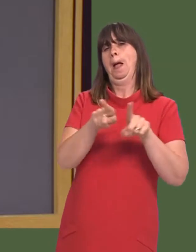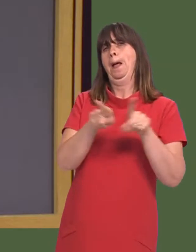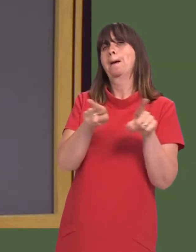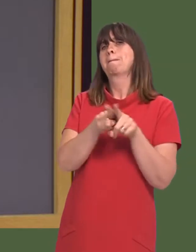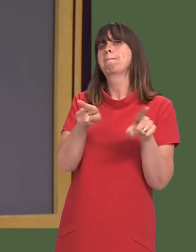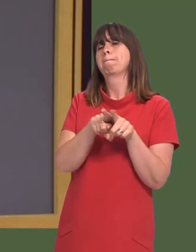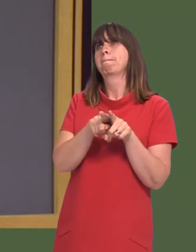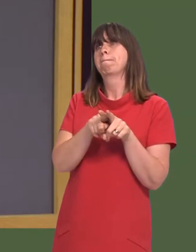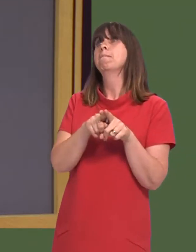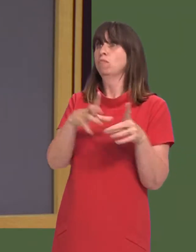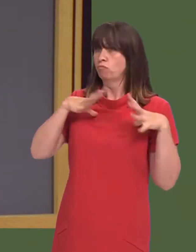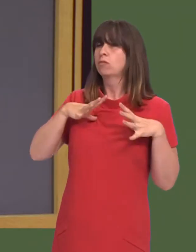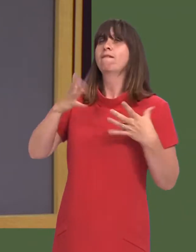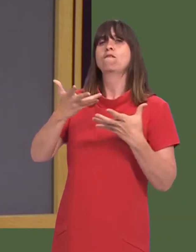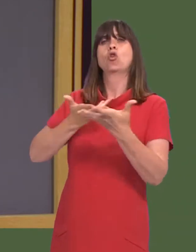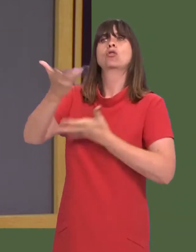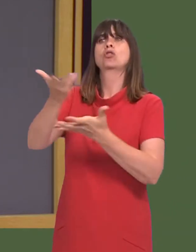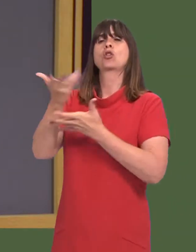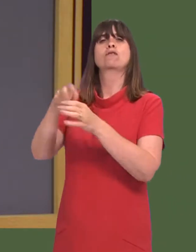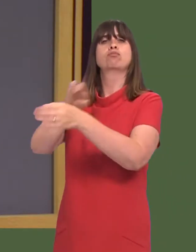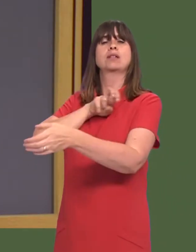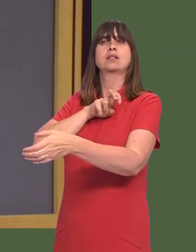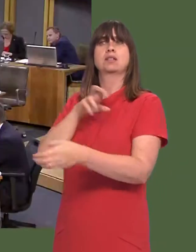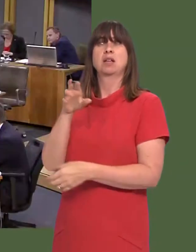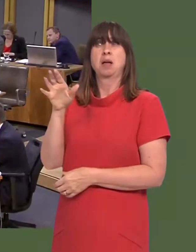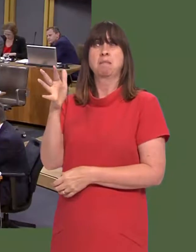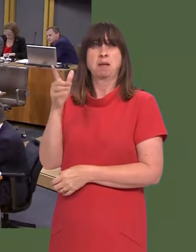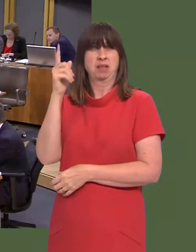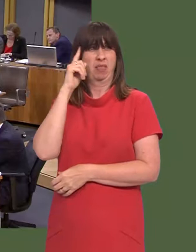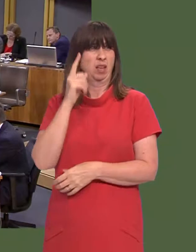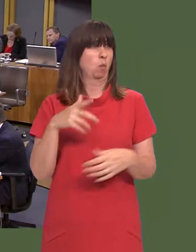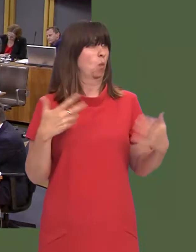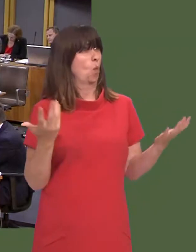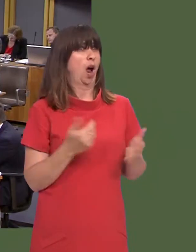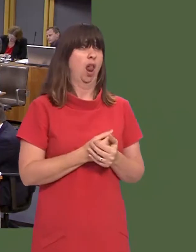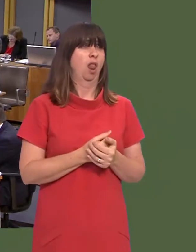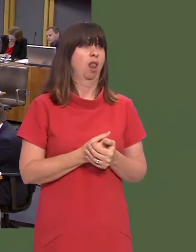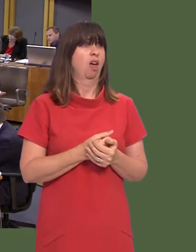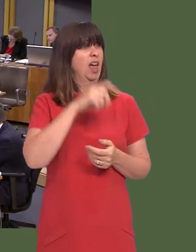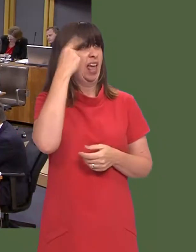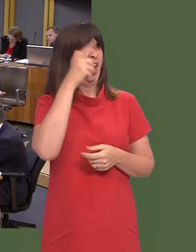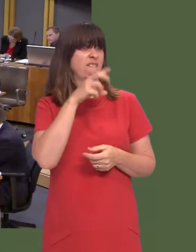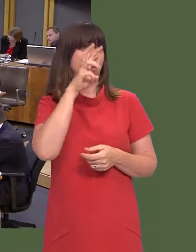colleagues have taken to the Brexit negotiations. They may think, ëWhat is the point of meeting with them, because theyíre only going to